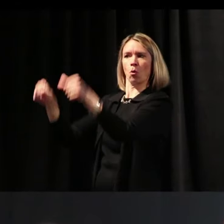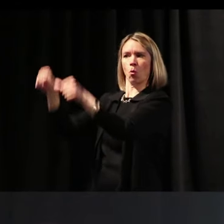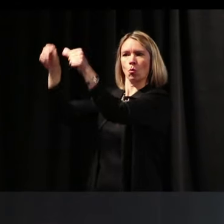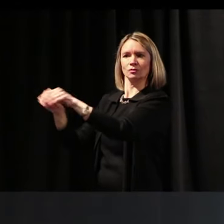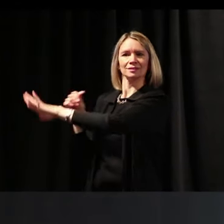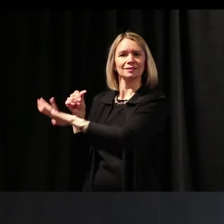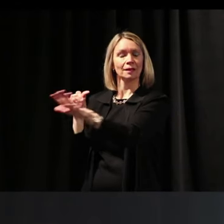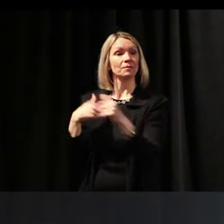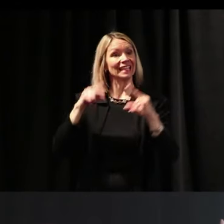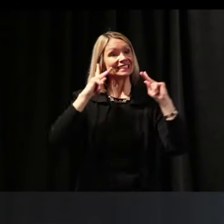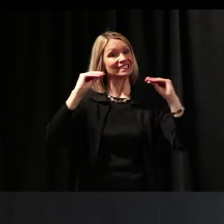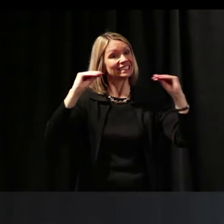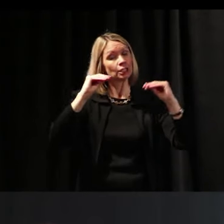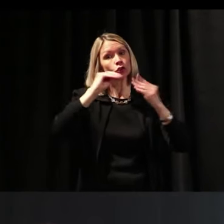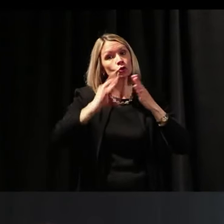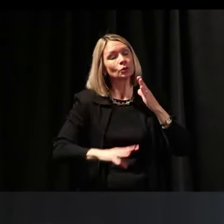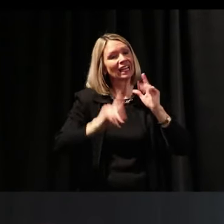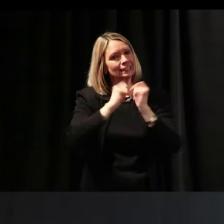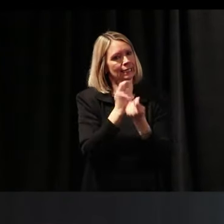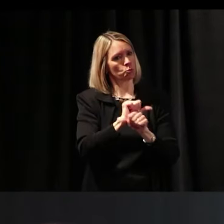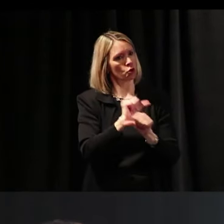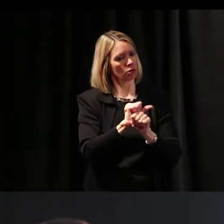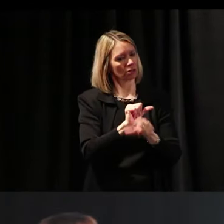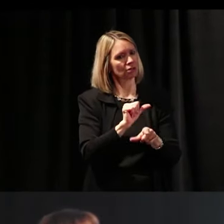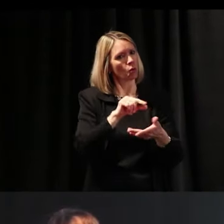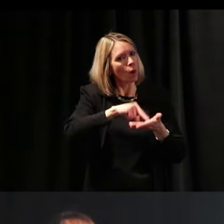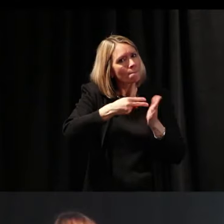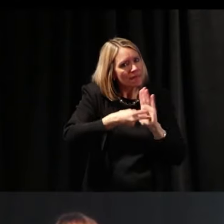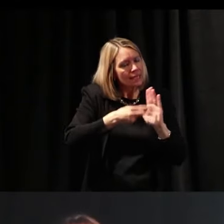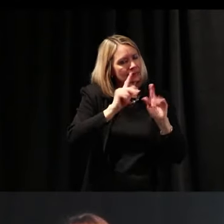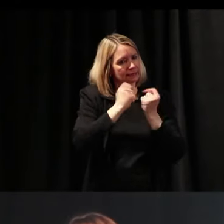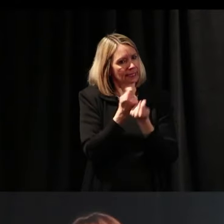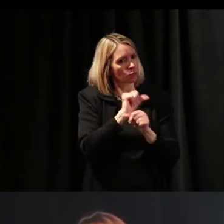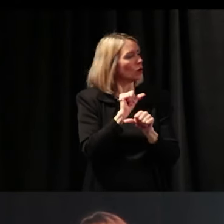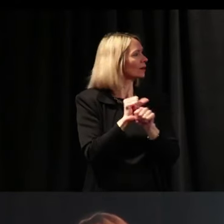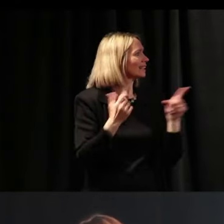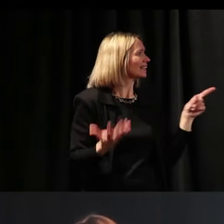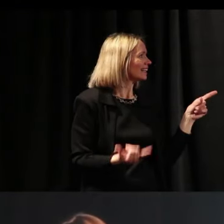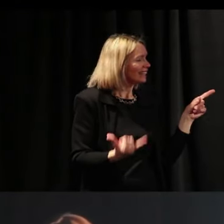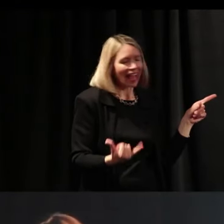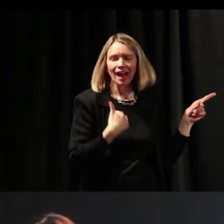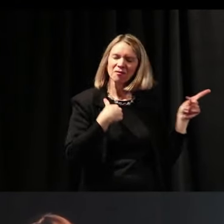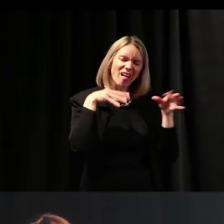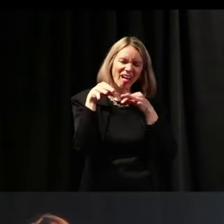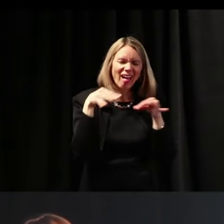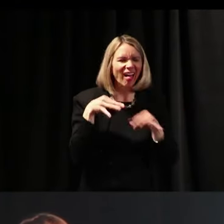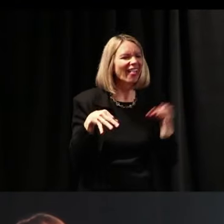I teach my students what teamwork is. What it means. And this is not the appropriate place for me to go through this.